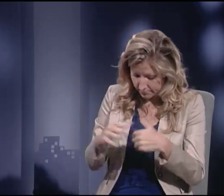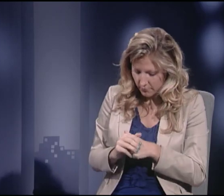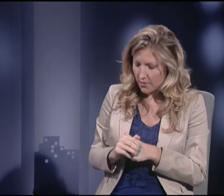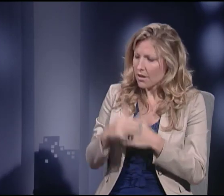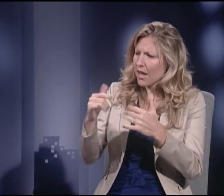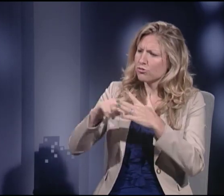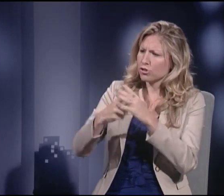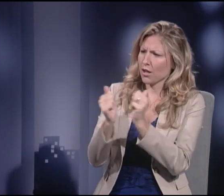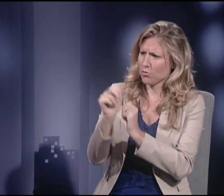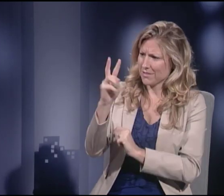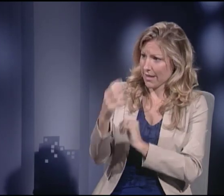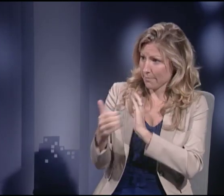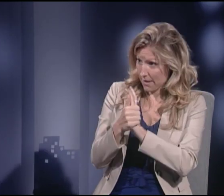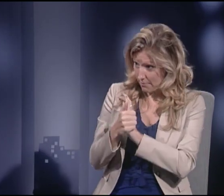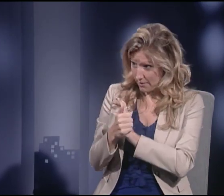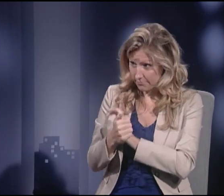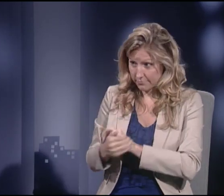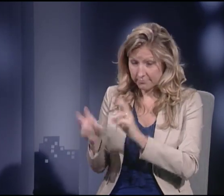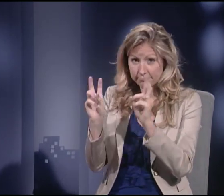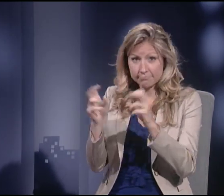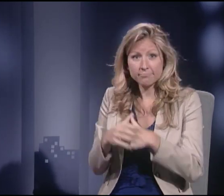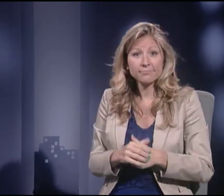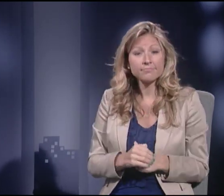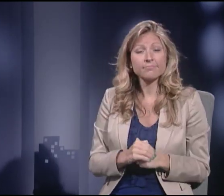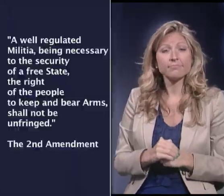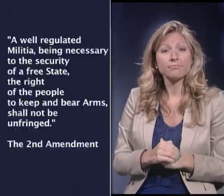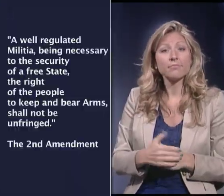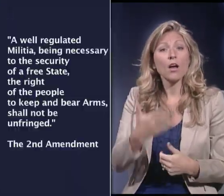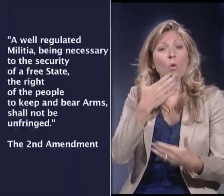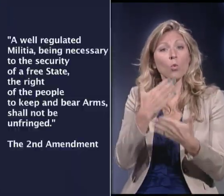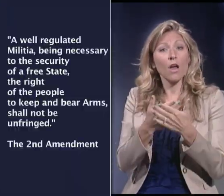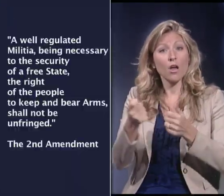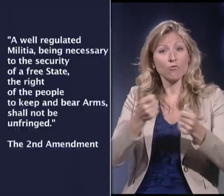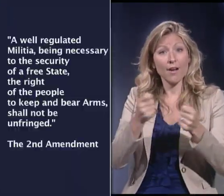So let's first start with the Second Amendment,